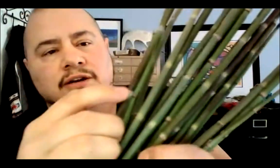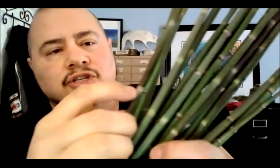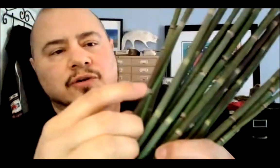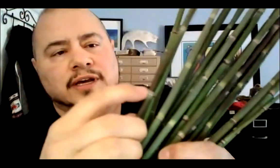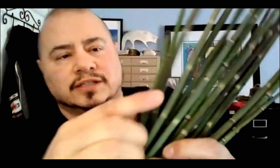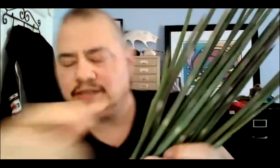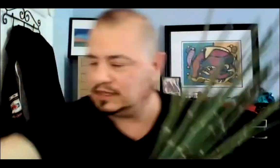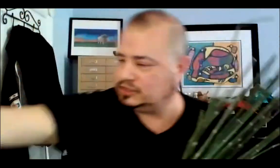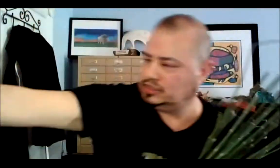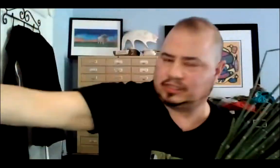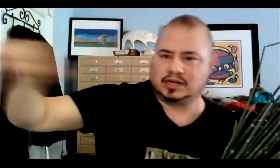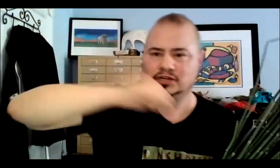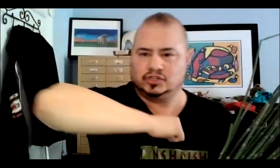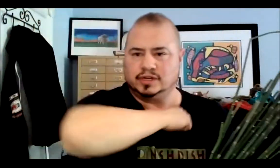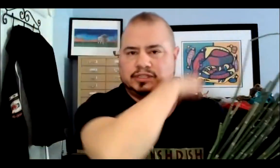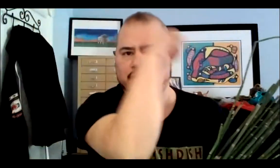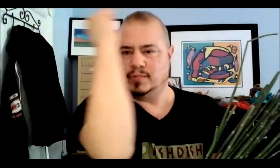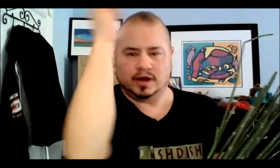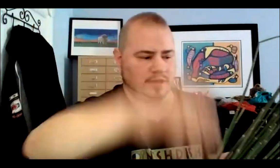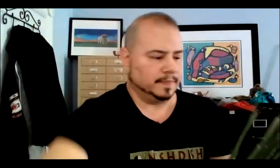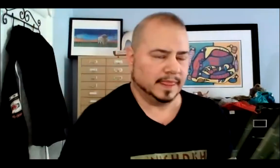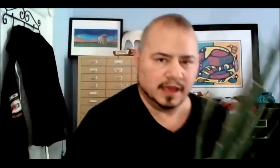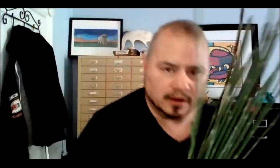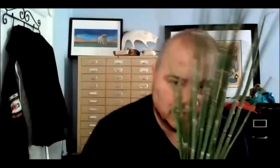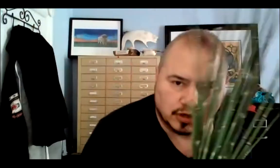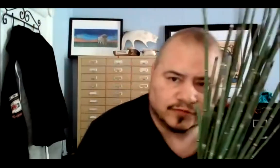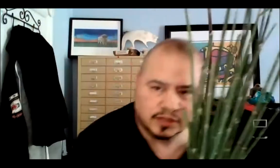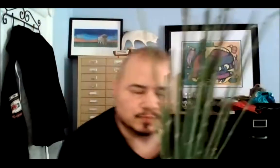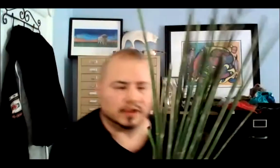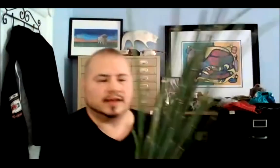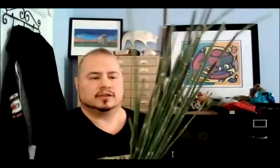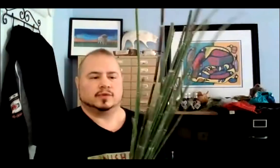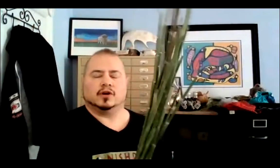that that's just like our joints and our body, and we look for this plant,